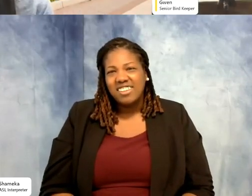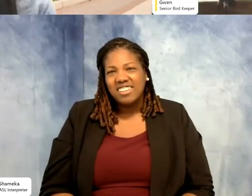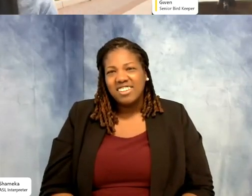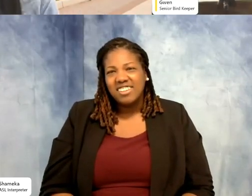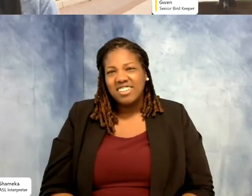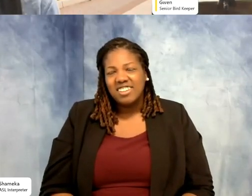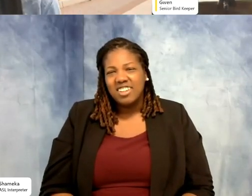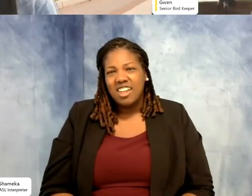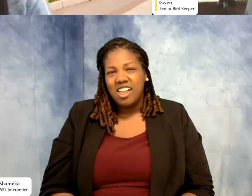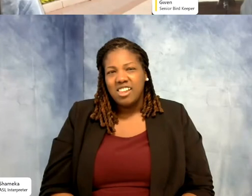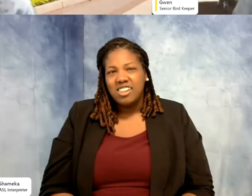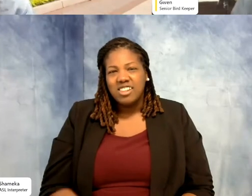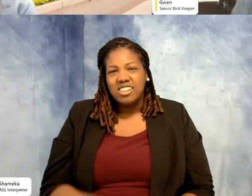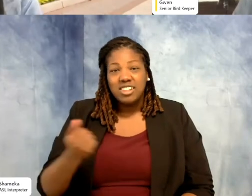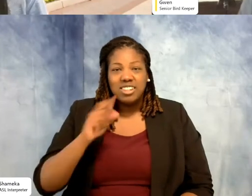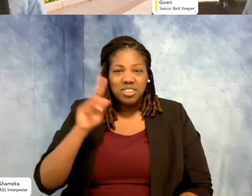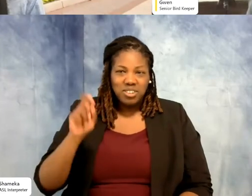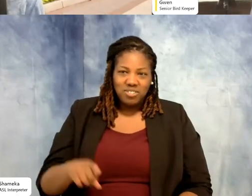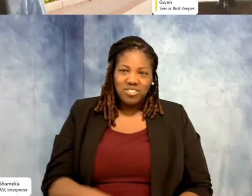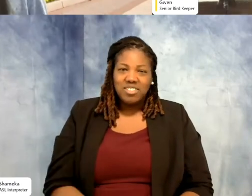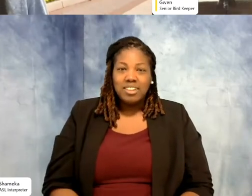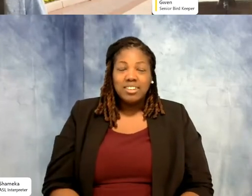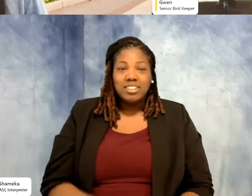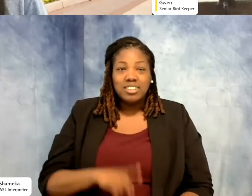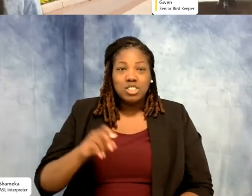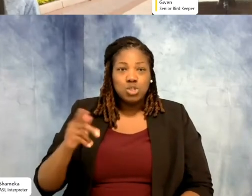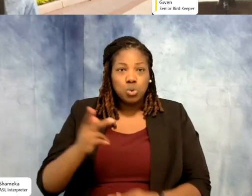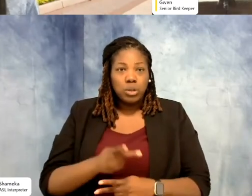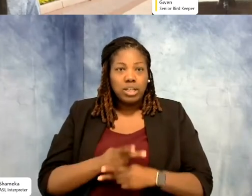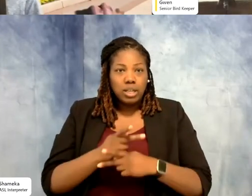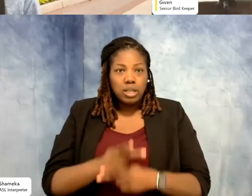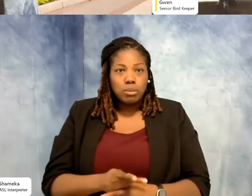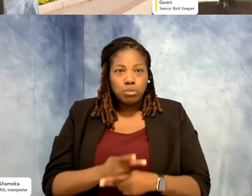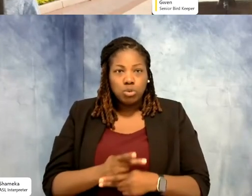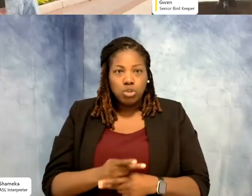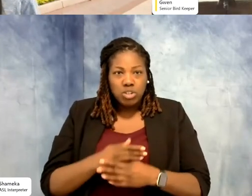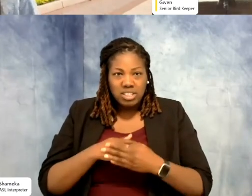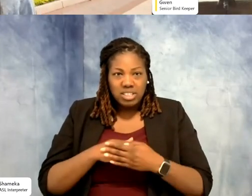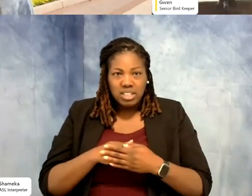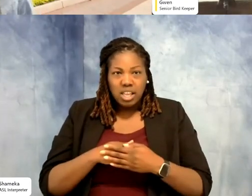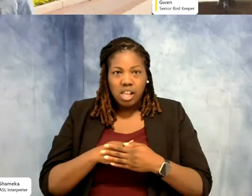Shellie: Um we had another question here, do zookeepers or staff ever go into the field or into the wild to